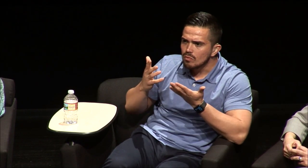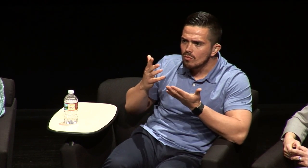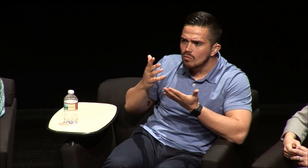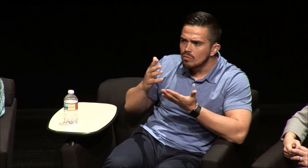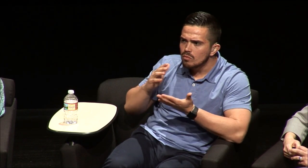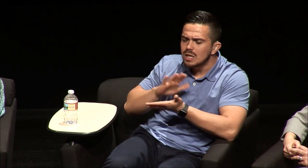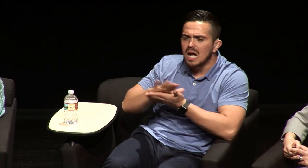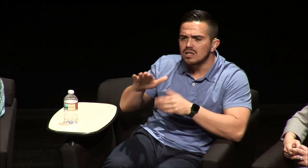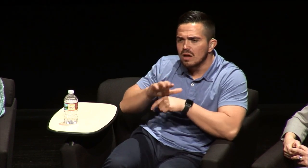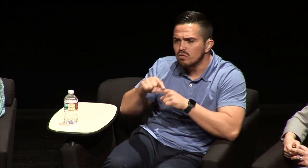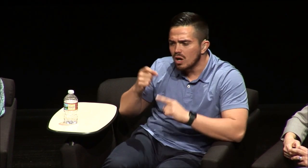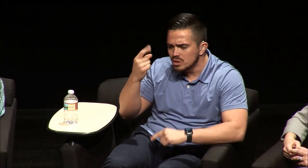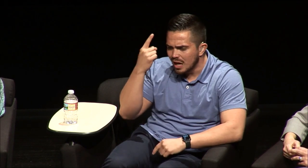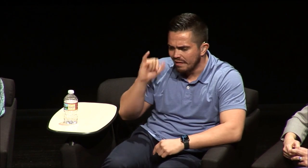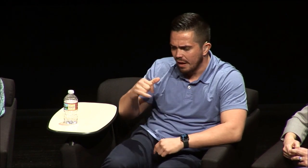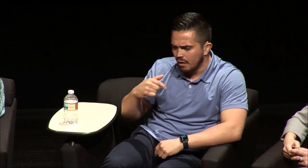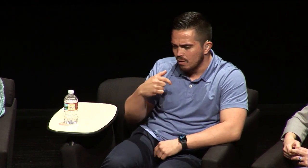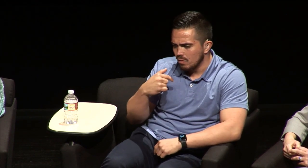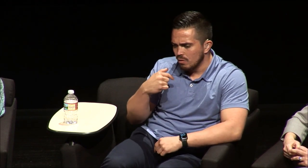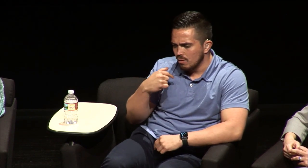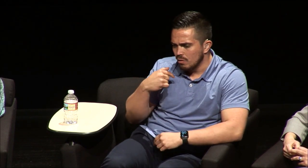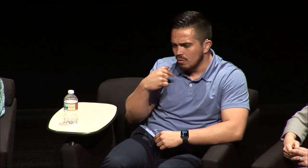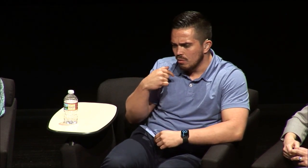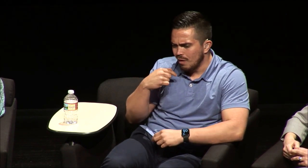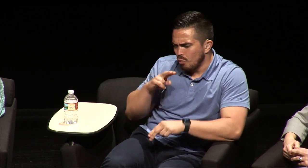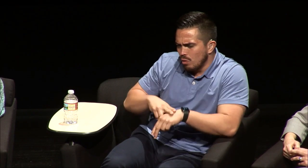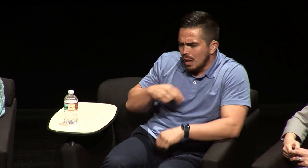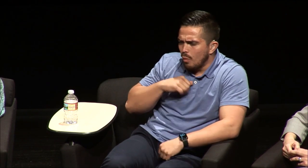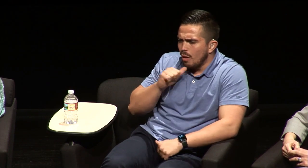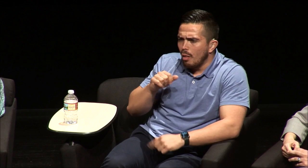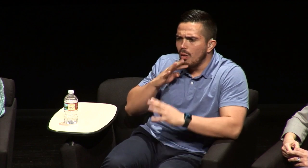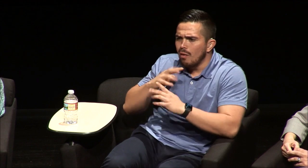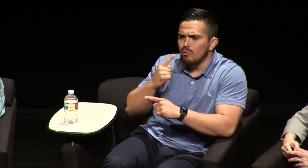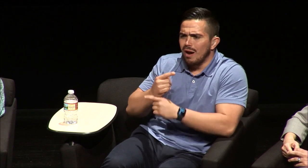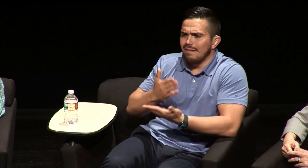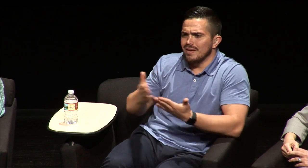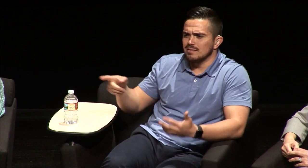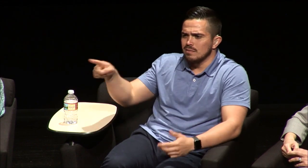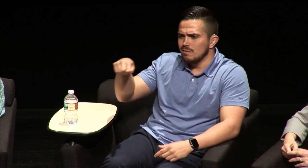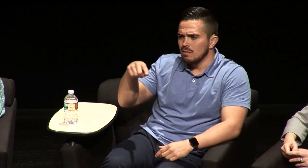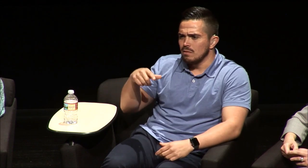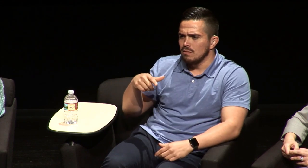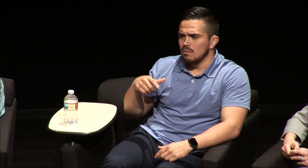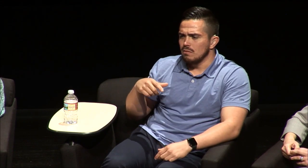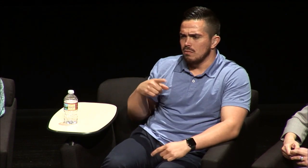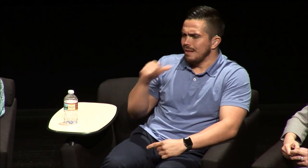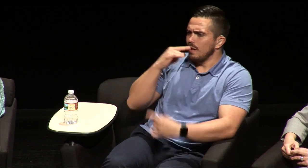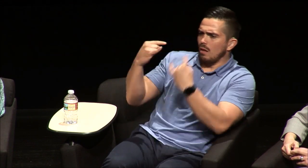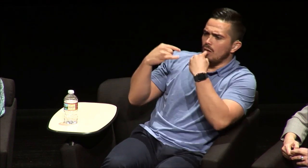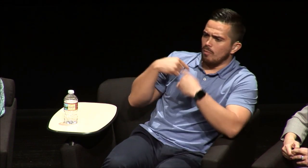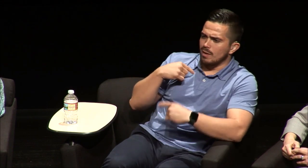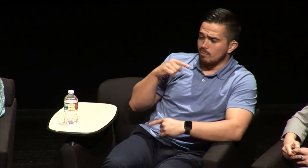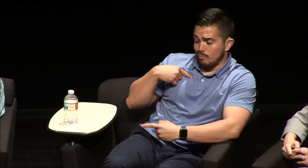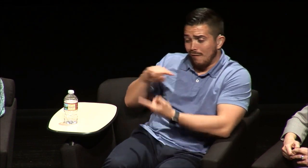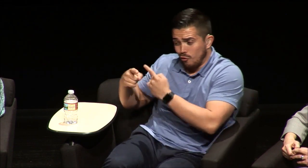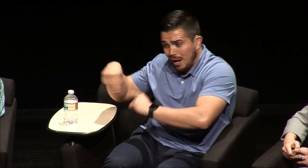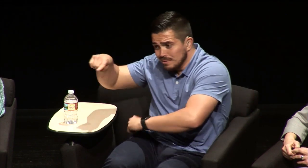teachers there were nice enough to understand that of course I wouldn't pronounce things right I wouldn't say things right and they didn't make fun of